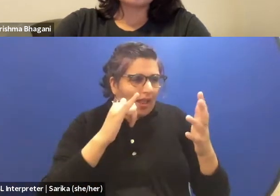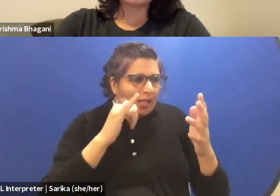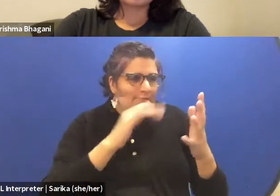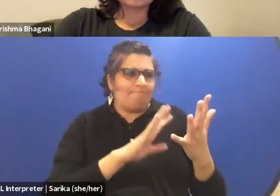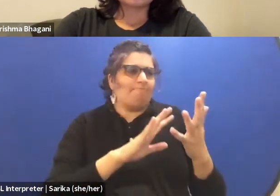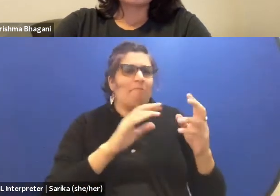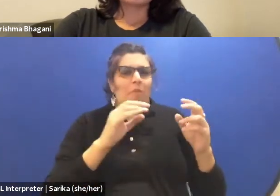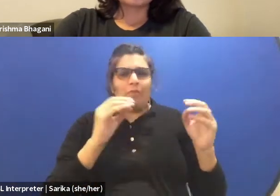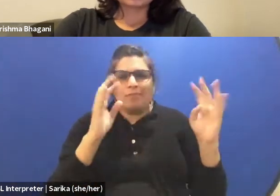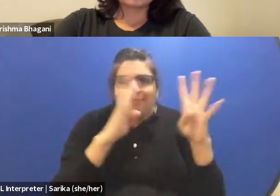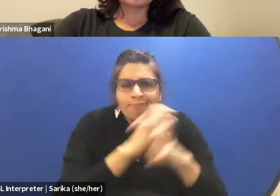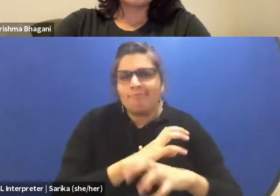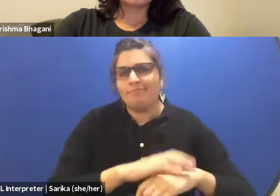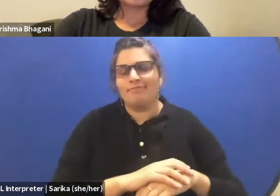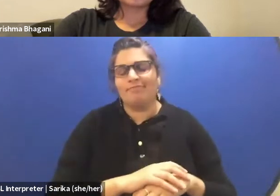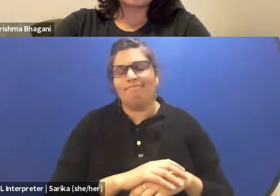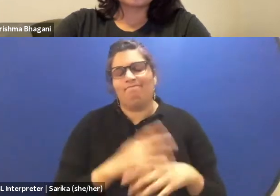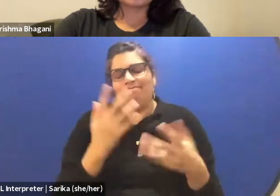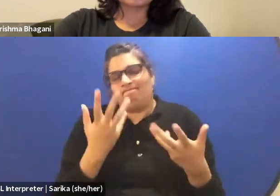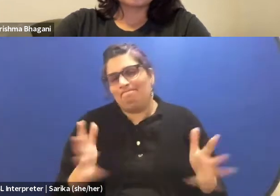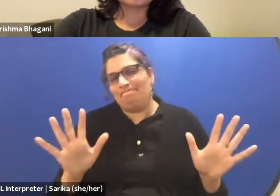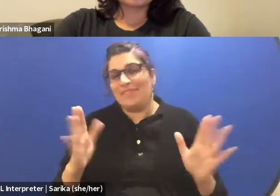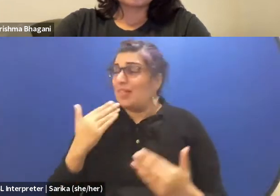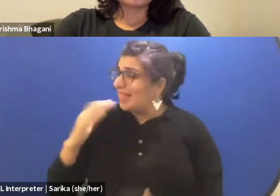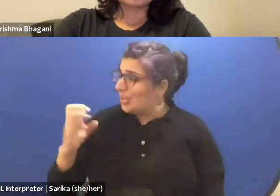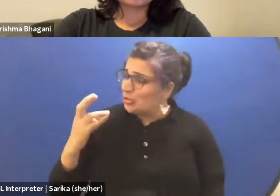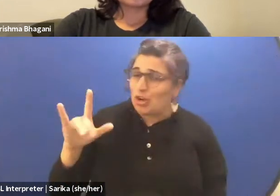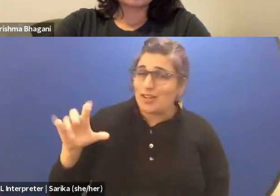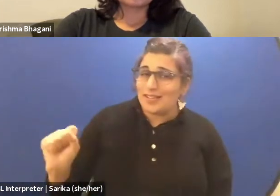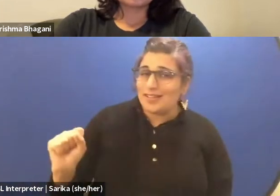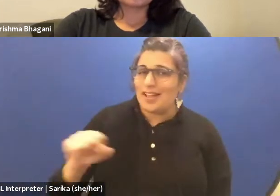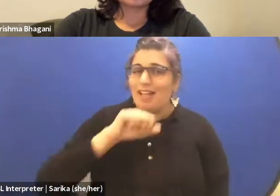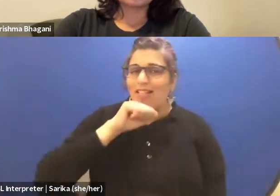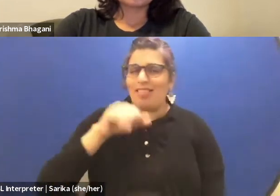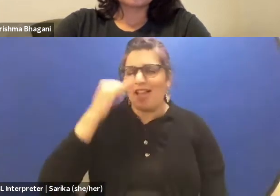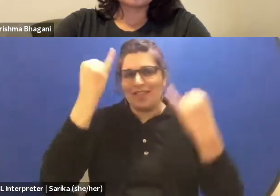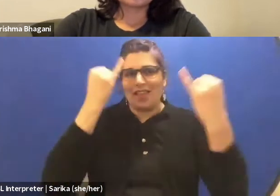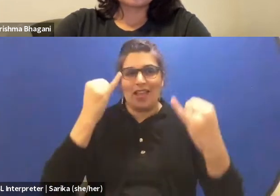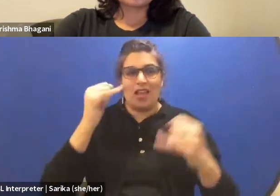That's all I can say. Thanks, Charles. I love the idea of privilege and lived experience